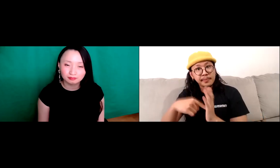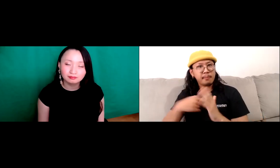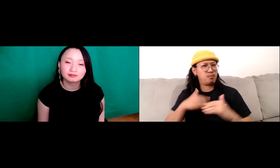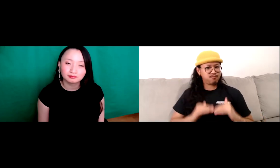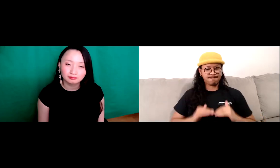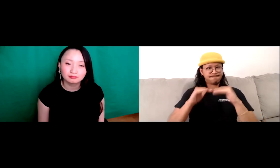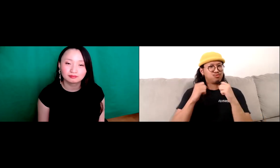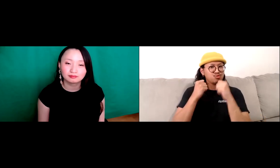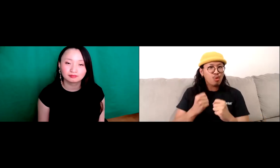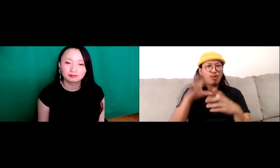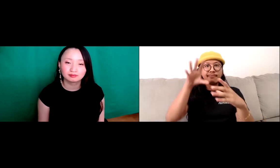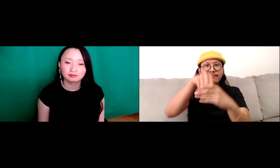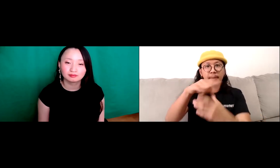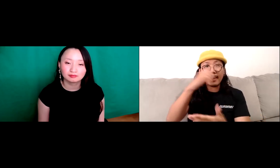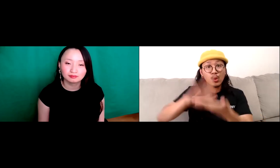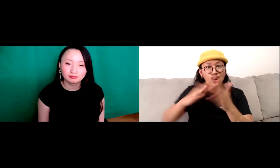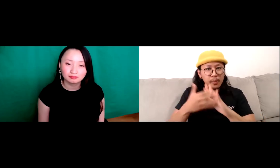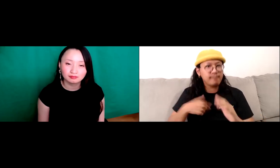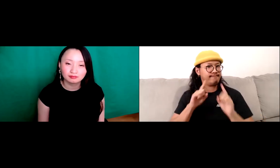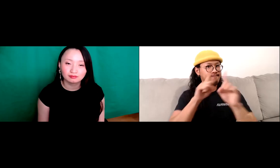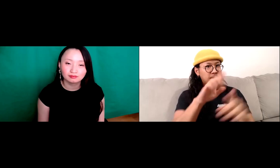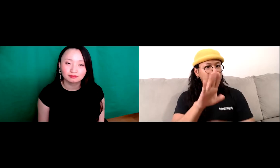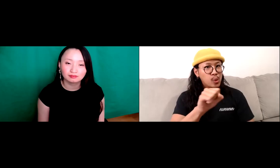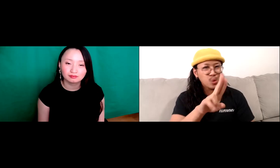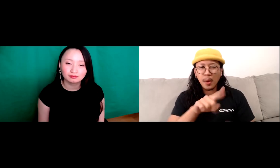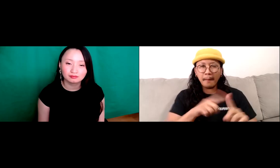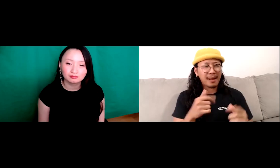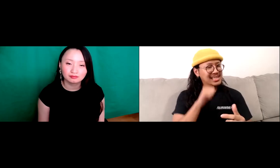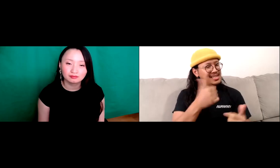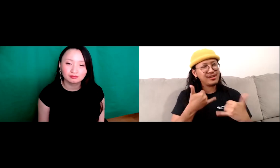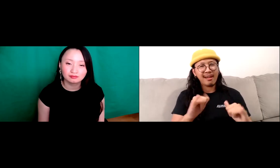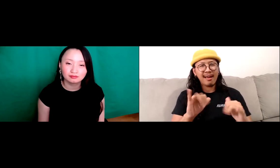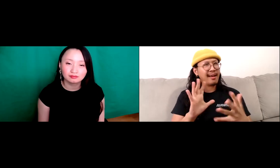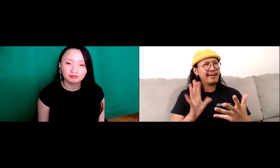But I still felt different. I had gone to a school that was predominantly